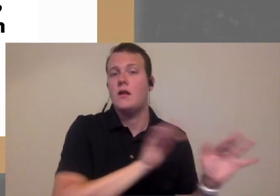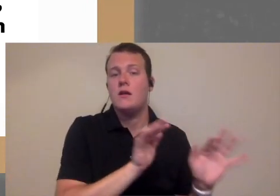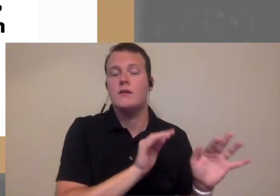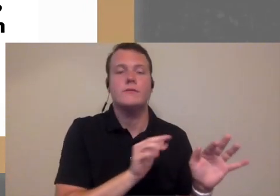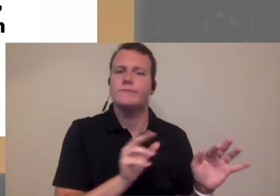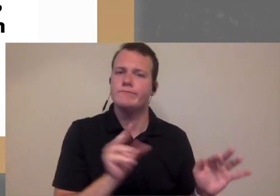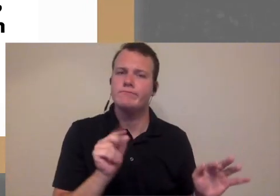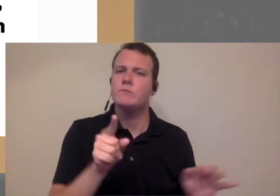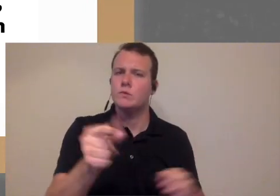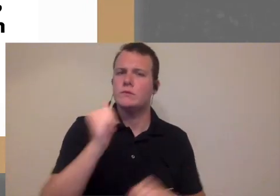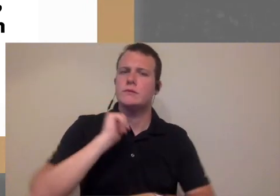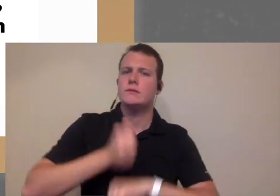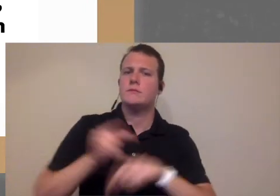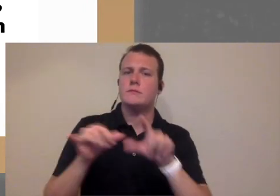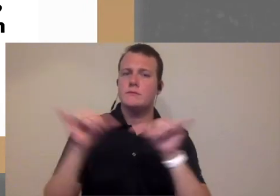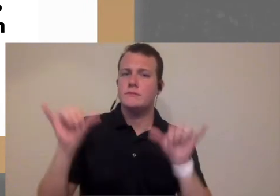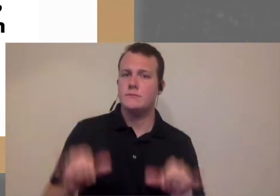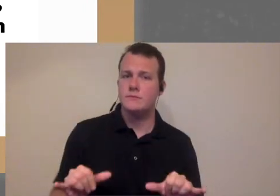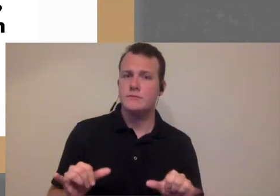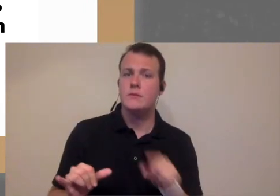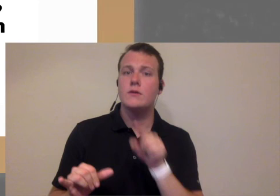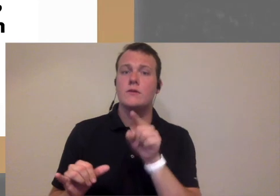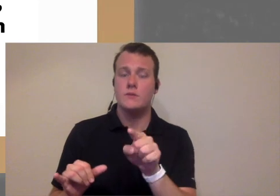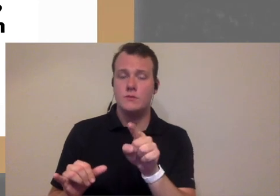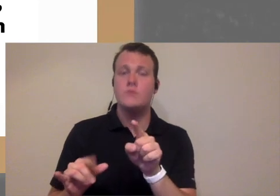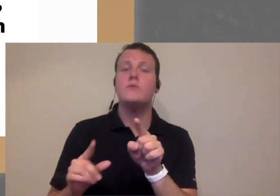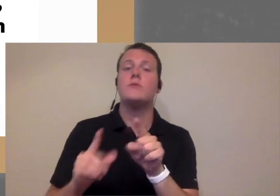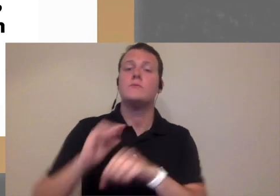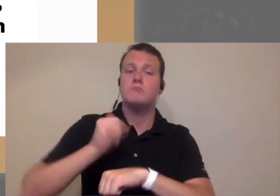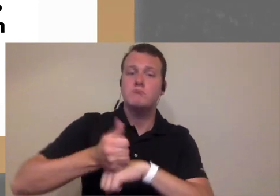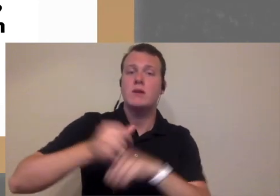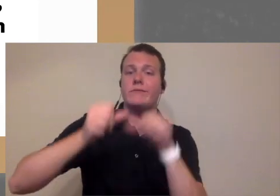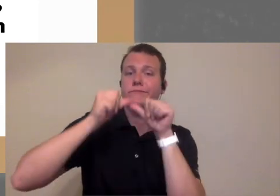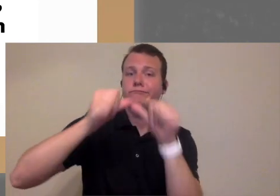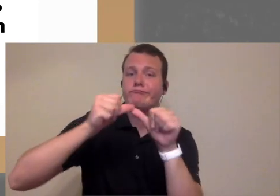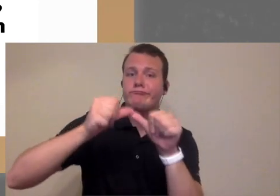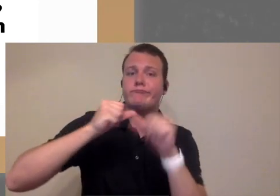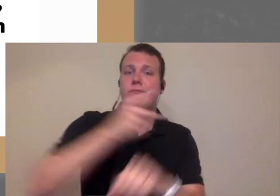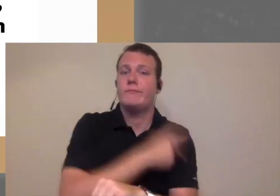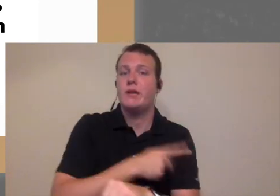things you're establishing some systems where you're getting a continual patient